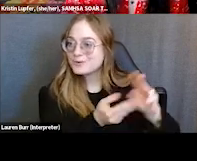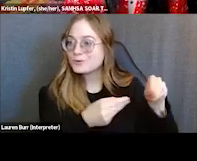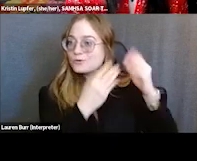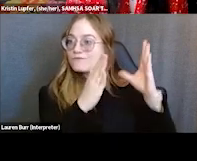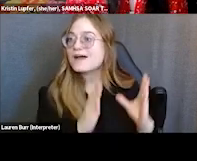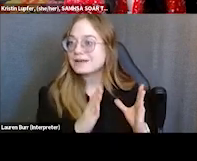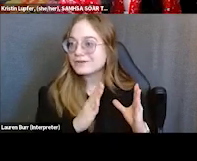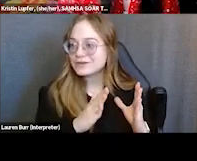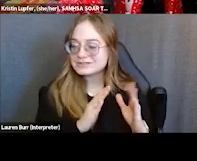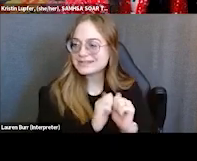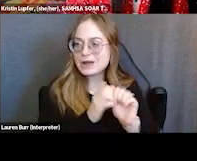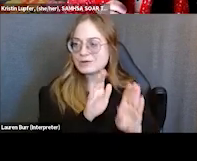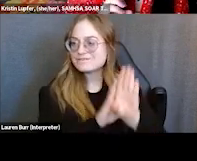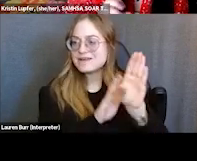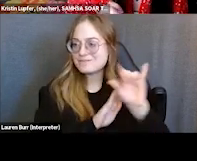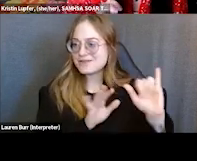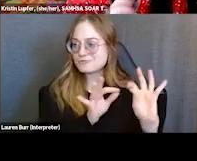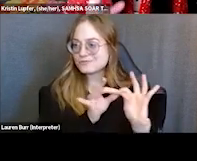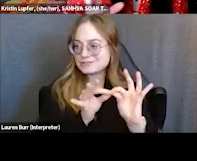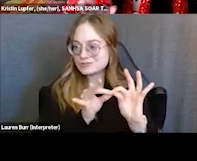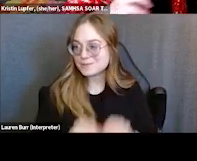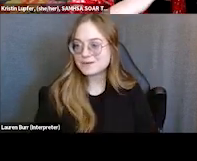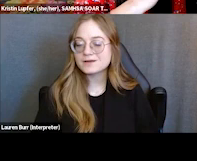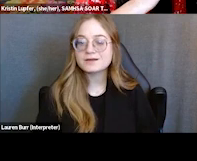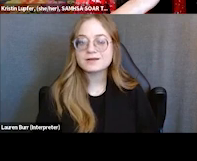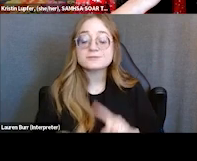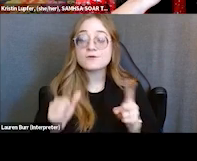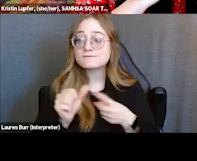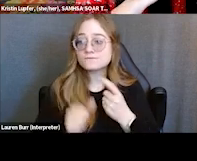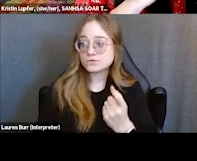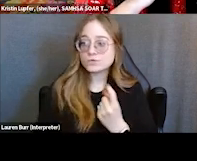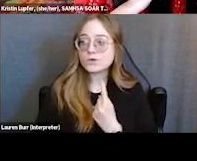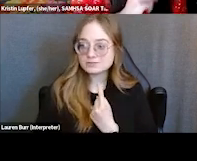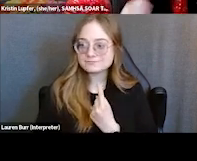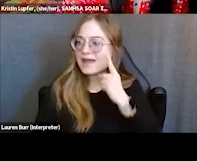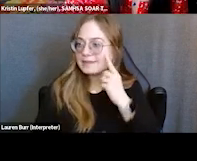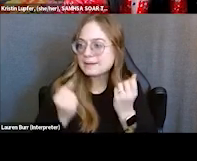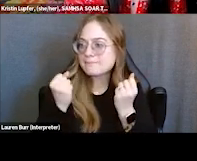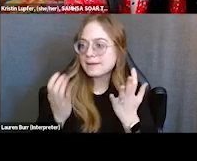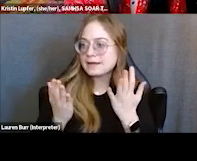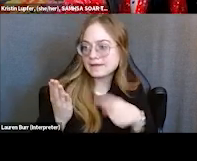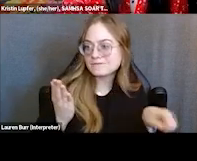And so, a first question and I think a number of you might be able to answer this one is,